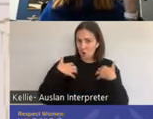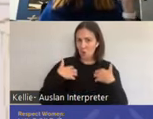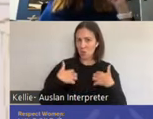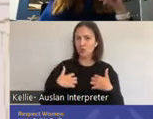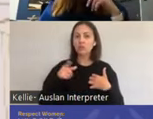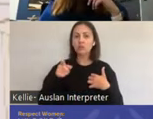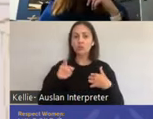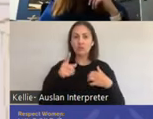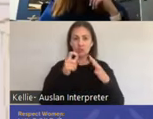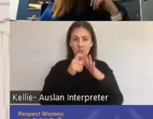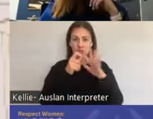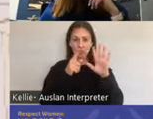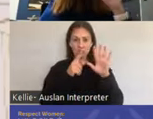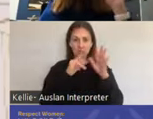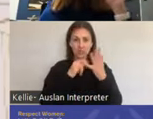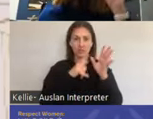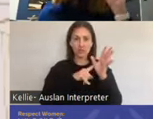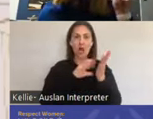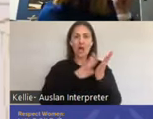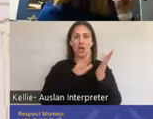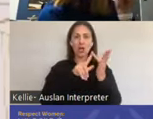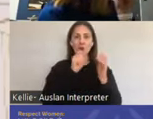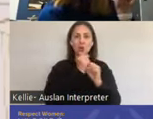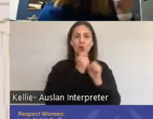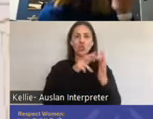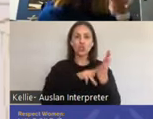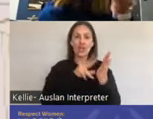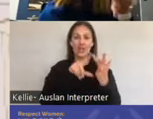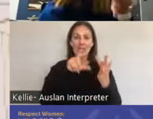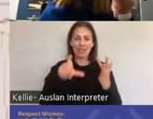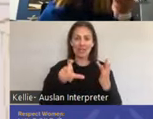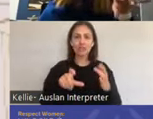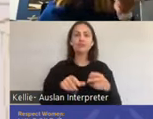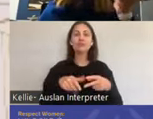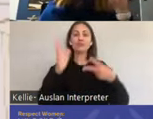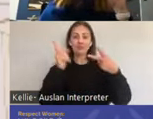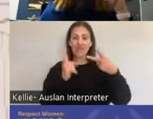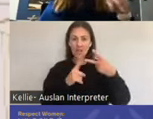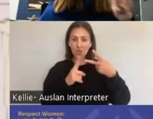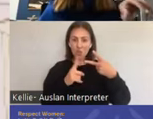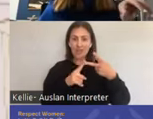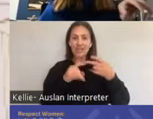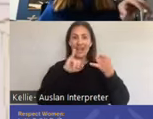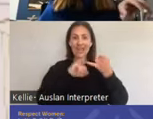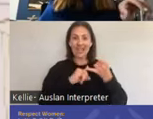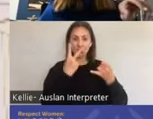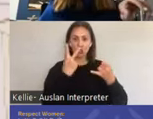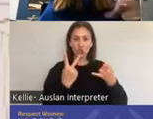We also have a pathway, it's S 2 to S 4, which is your reflex genital erections.